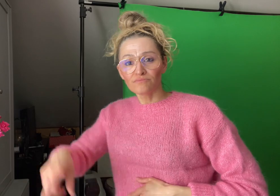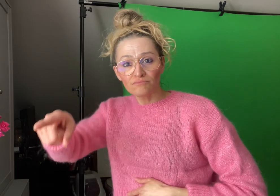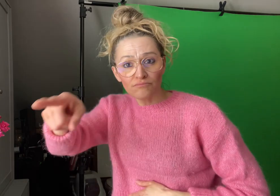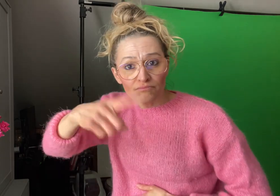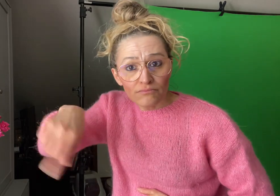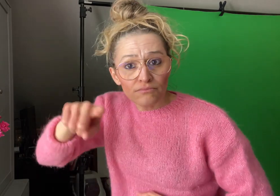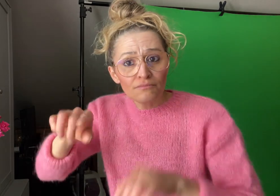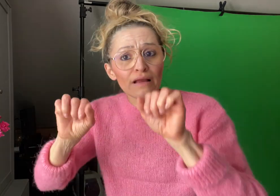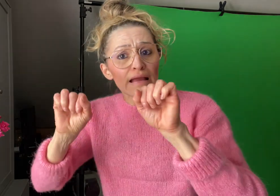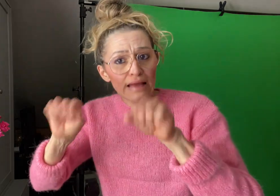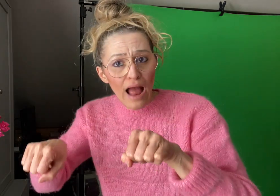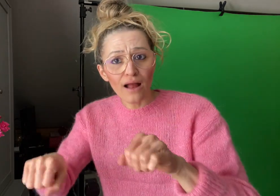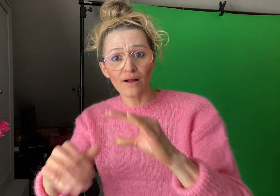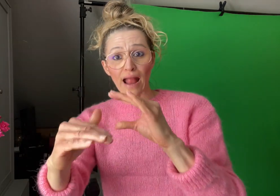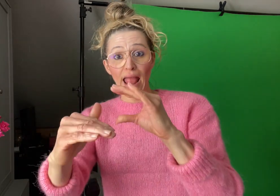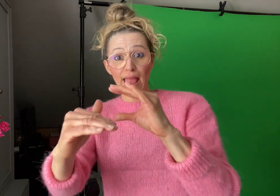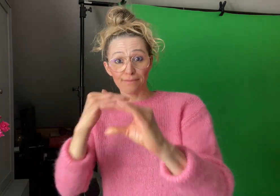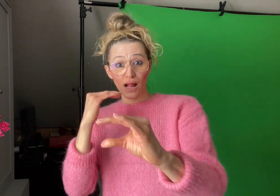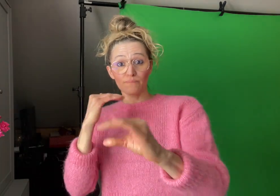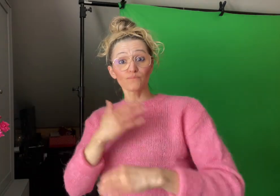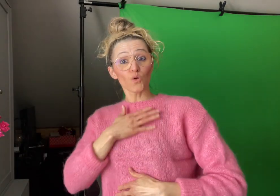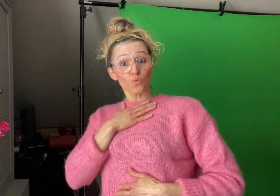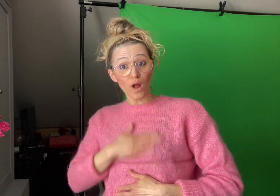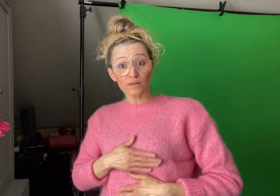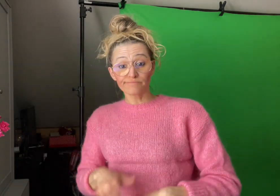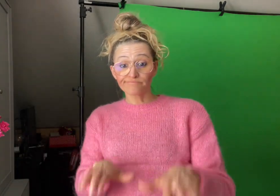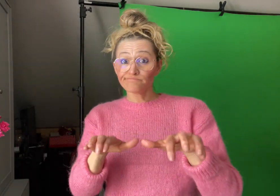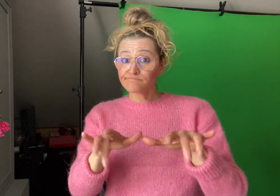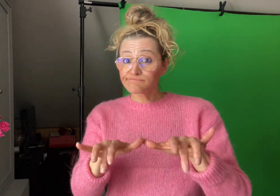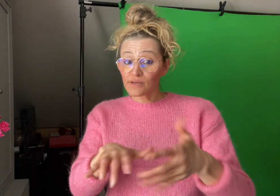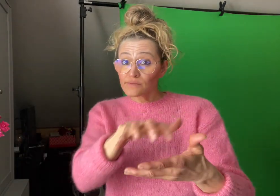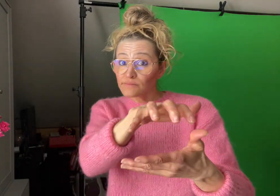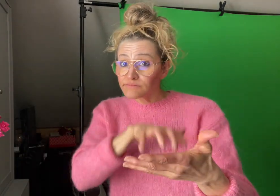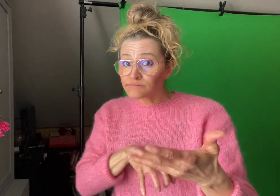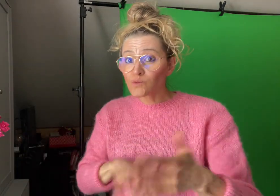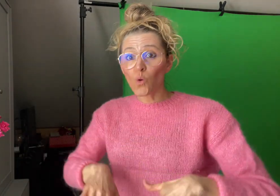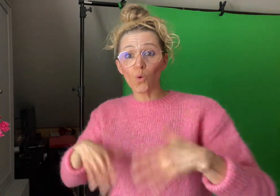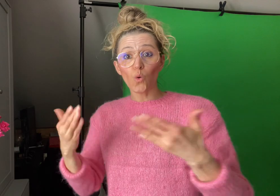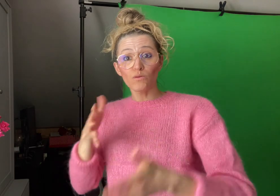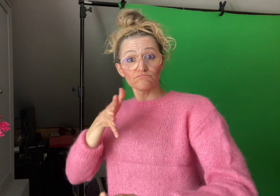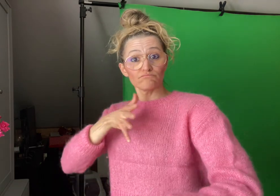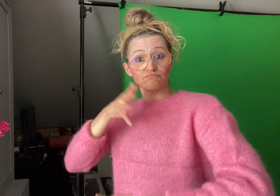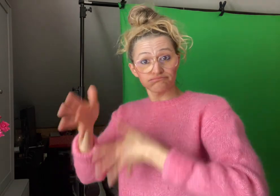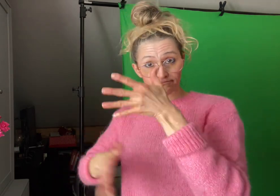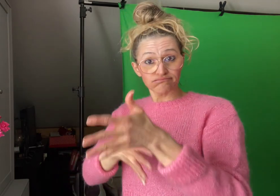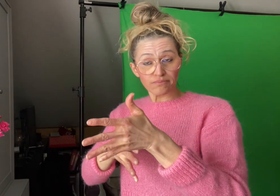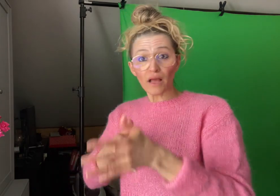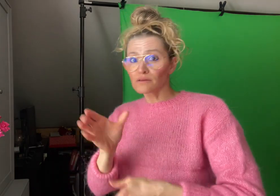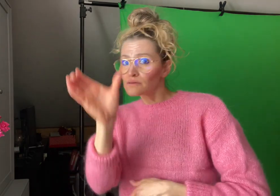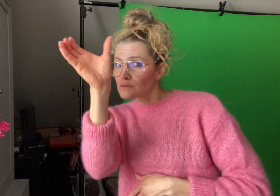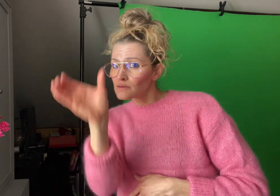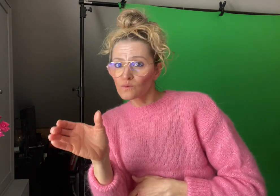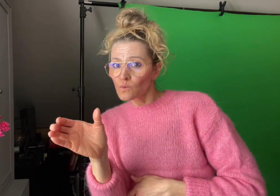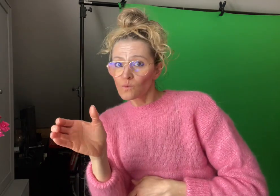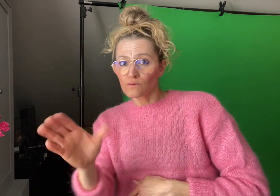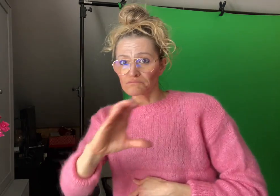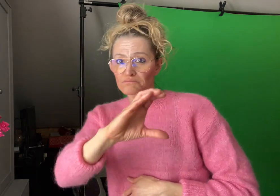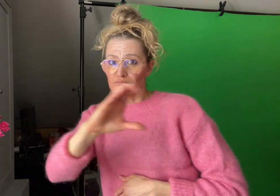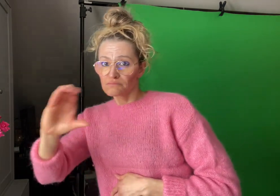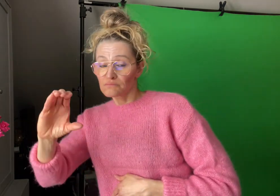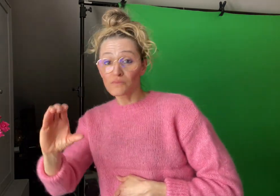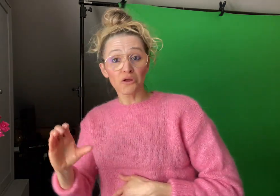You can email your text or video comments